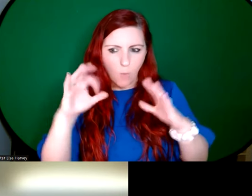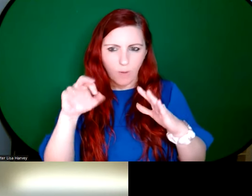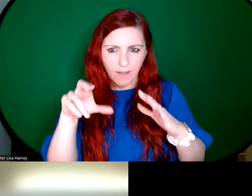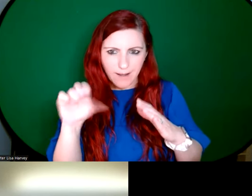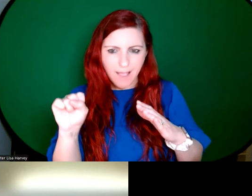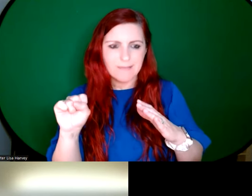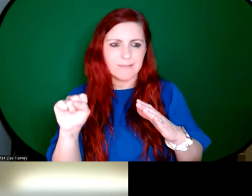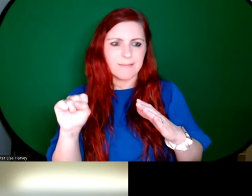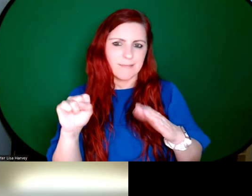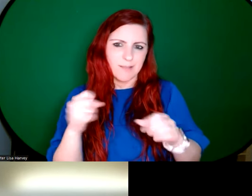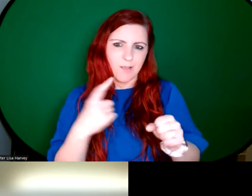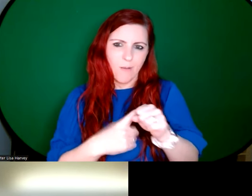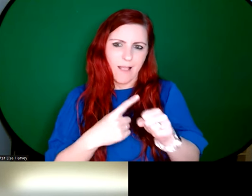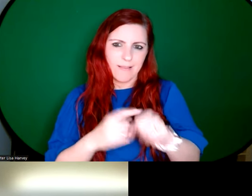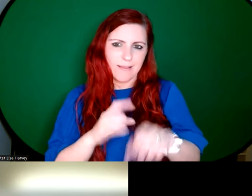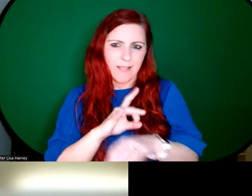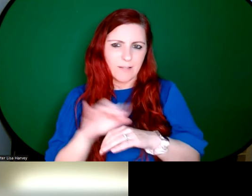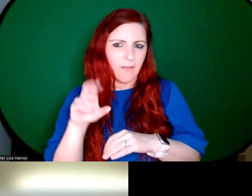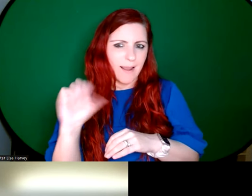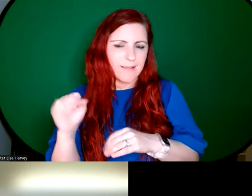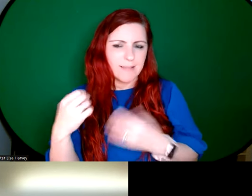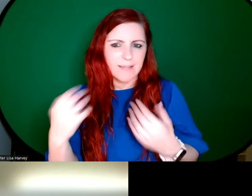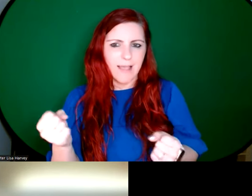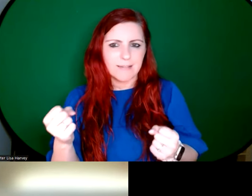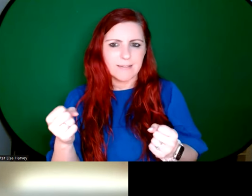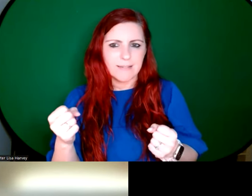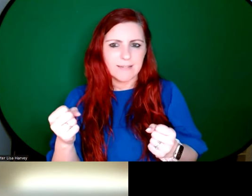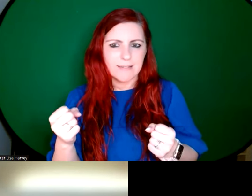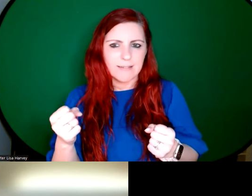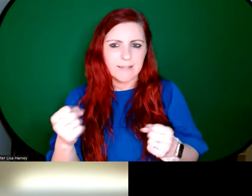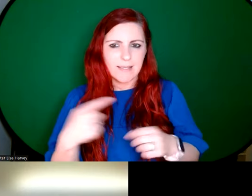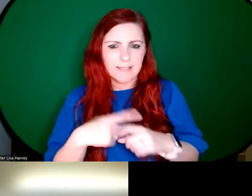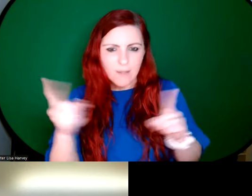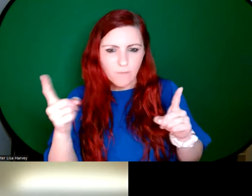this kind of glass that had maybe different flaws in the glass, which were